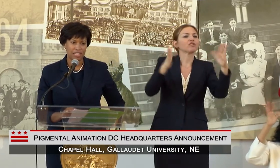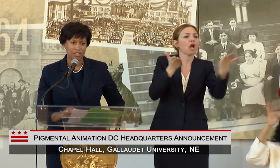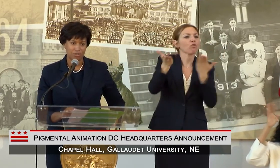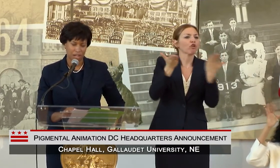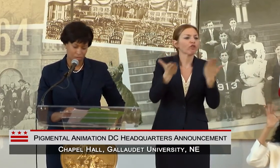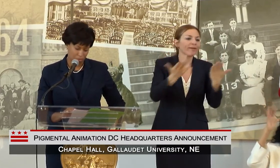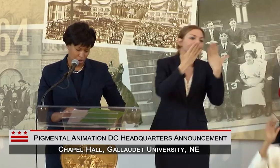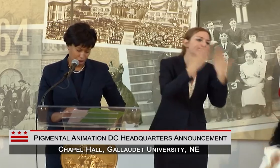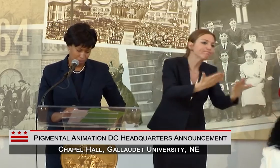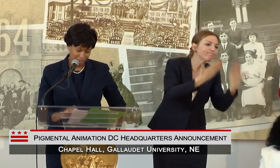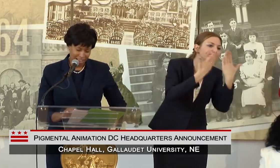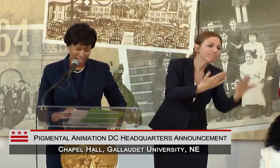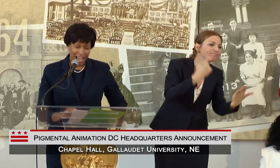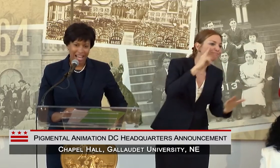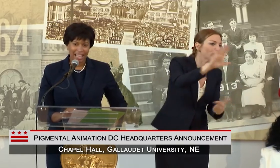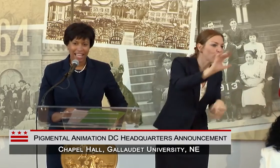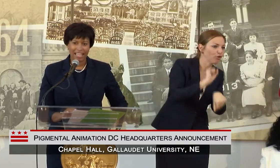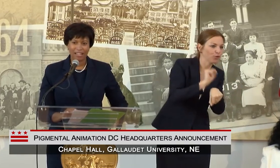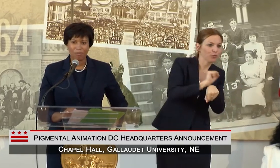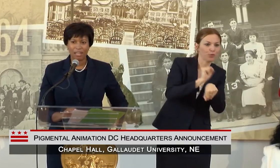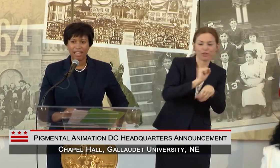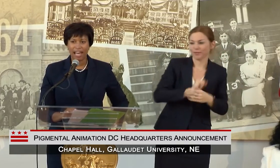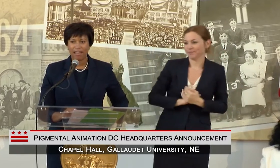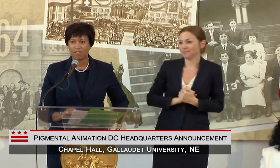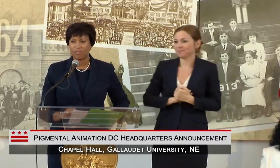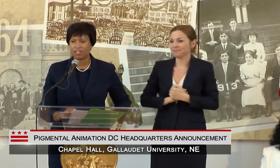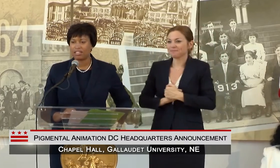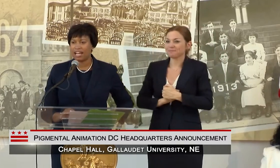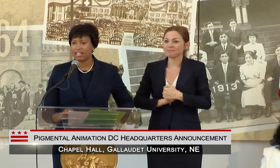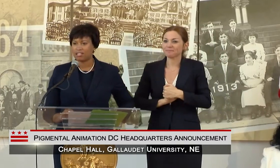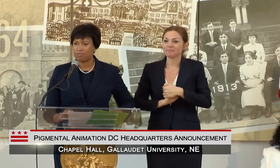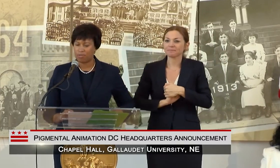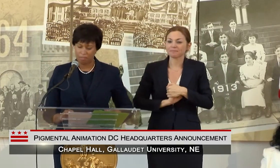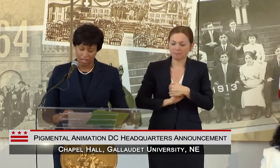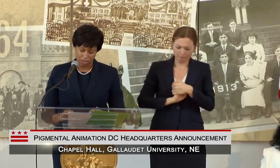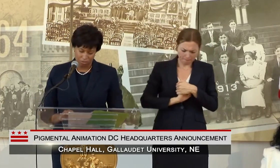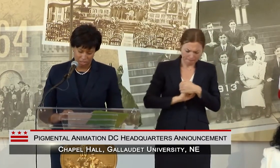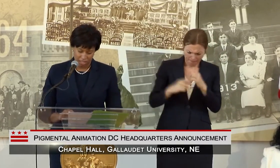HIS GREAT WORK AND WE HAVE OVER THE LAST FOUR MONTHS REALLY